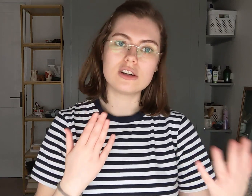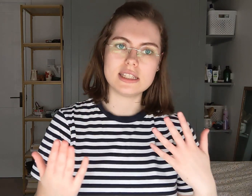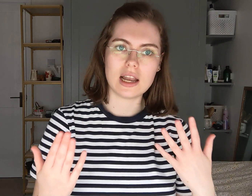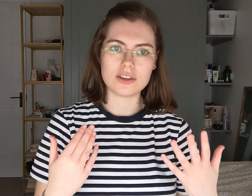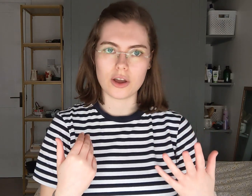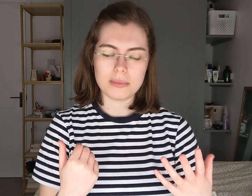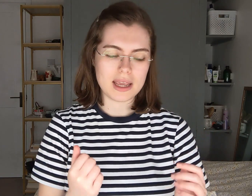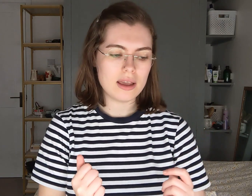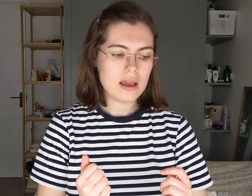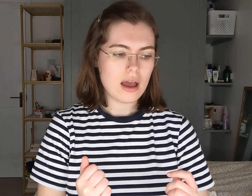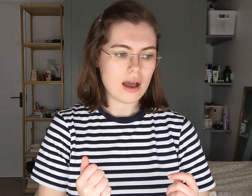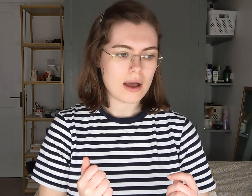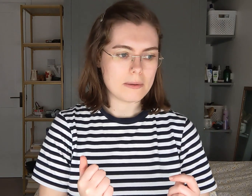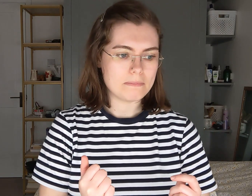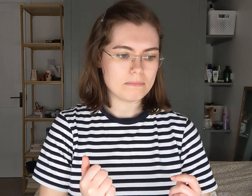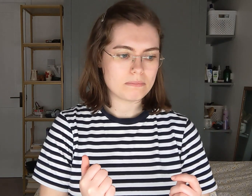already like, know me because.